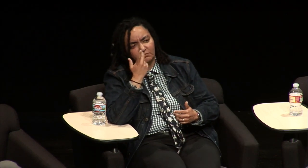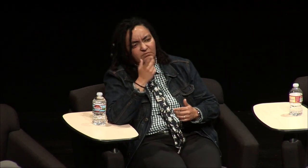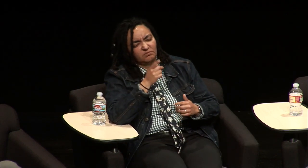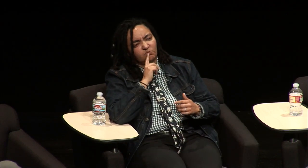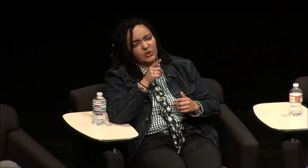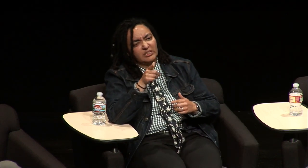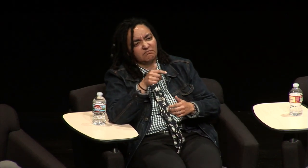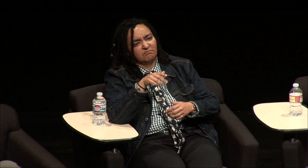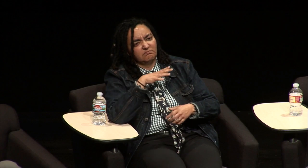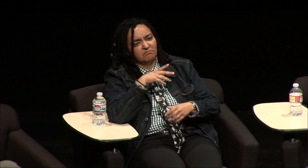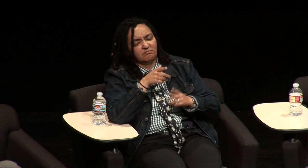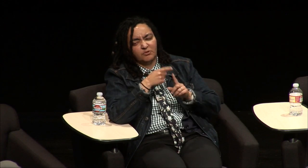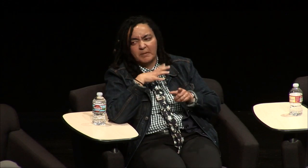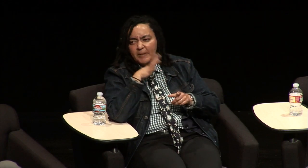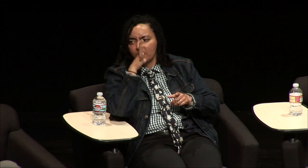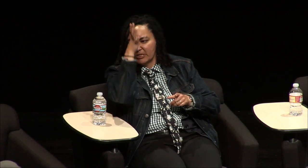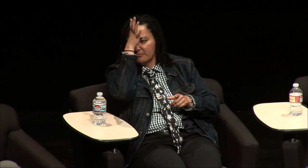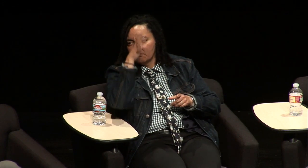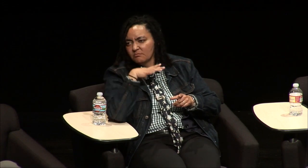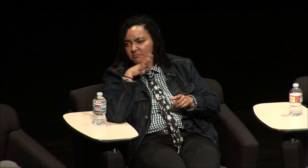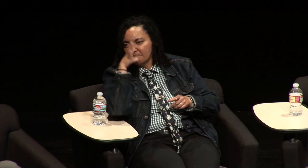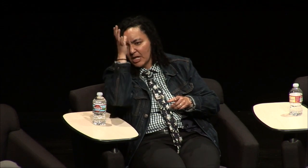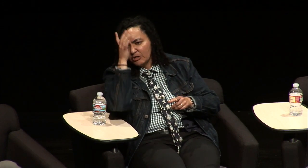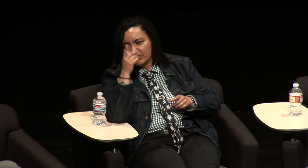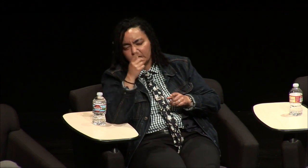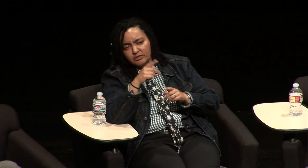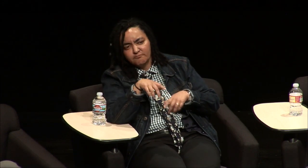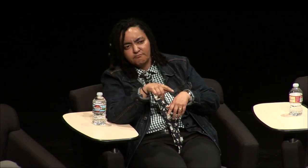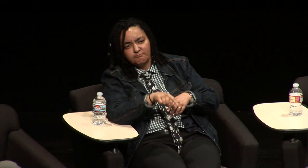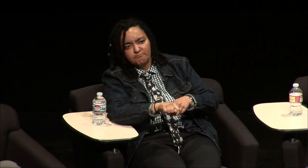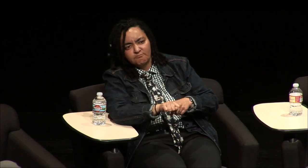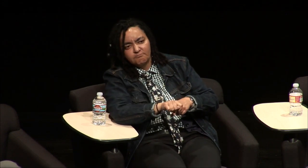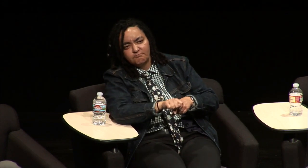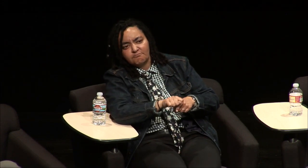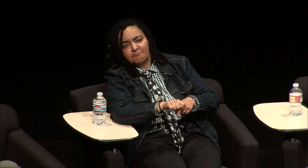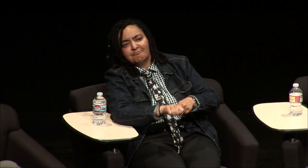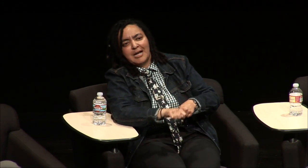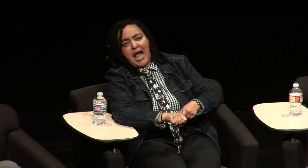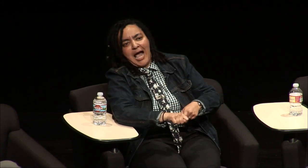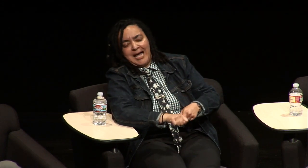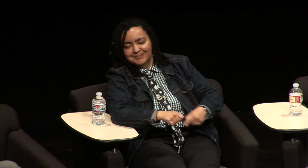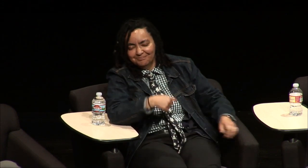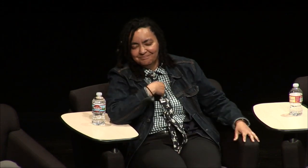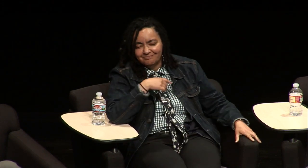But for speech, my parents really emphasized that, that was something they